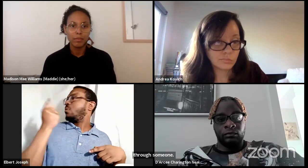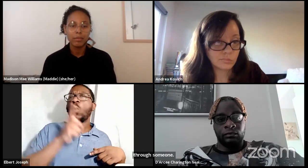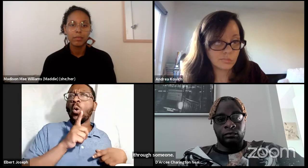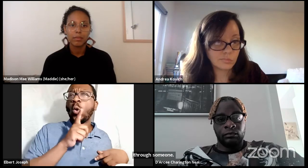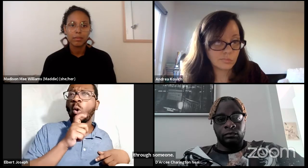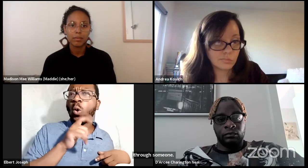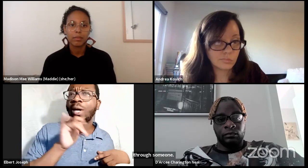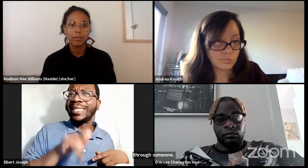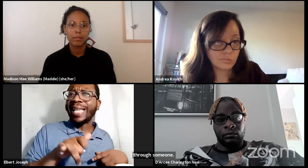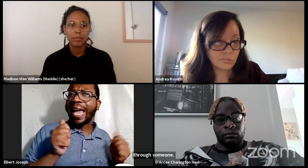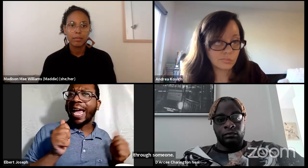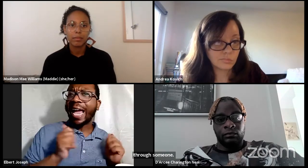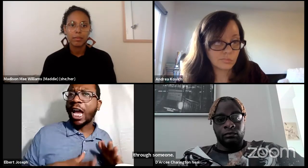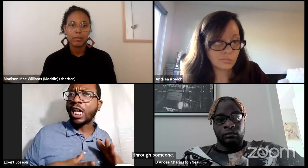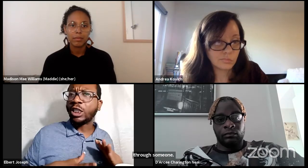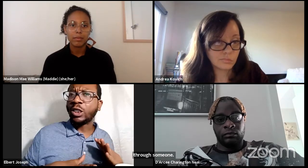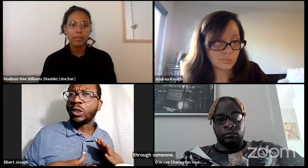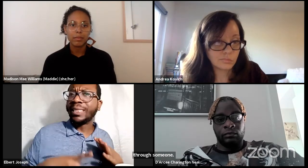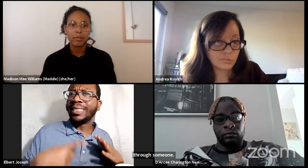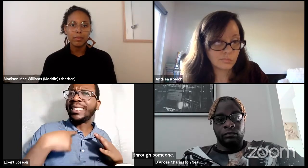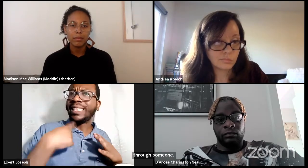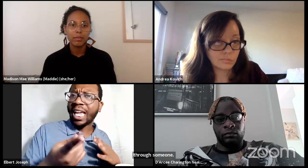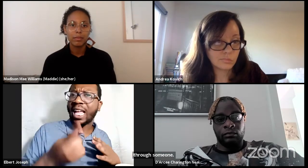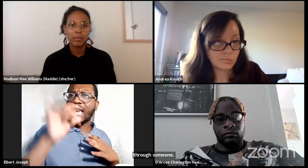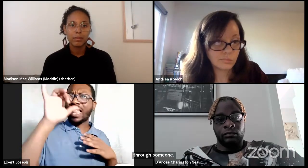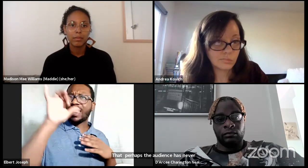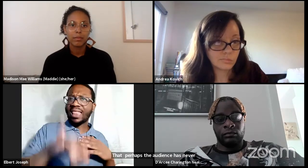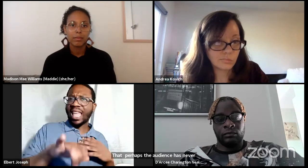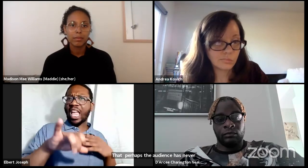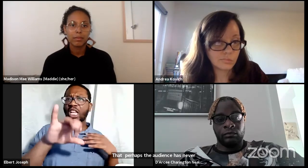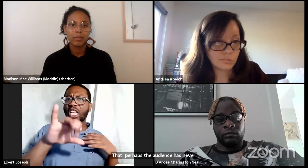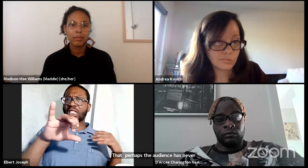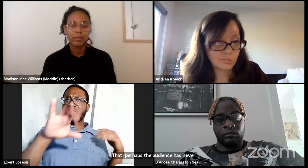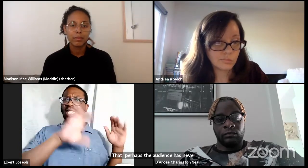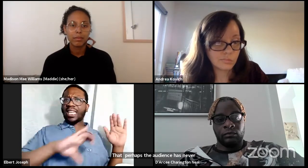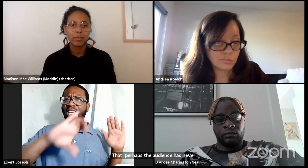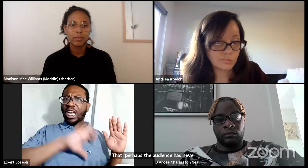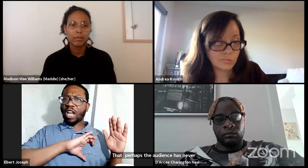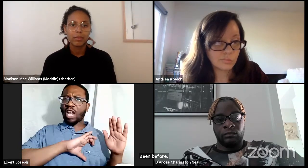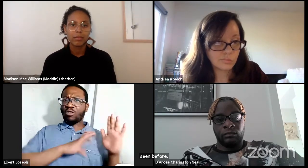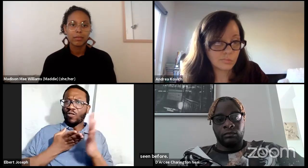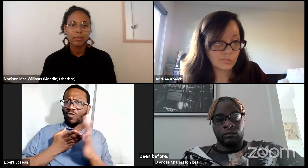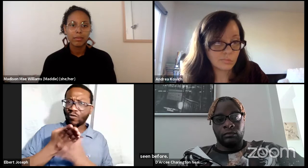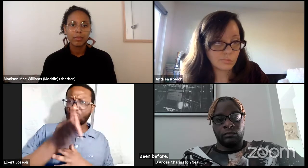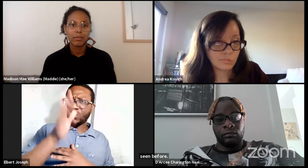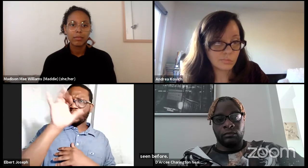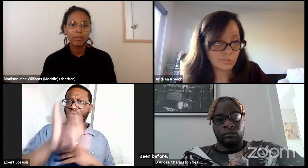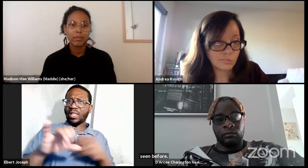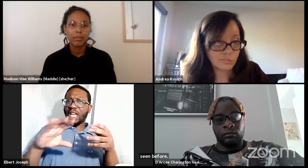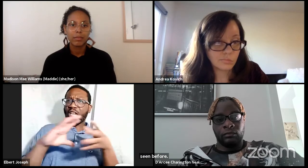So I leave behind them food for thought. So that particular actor playing that role